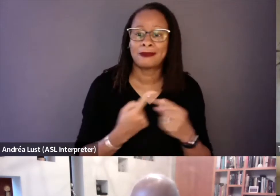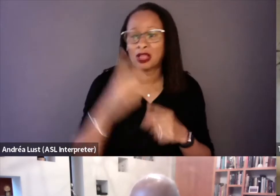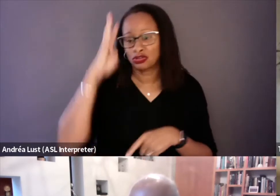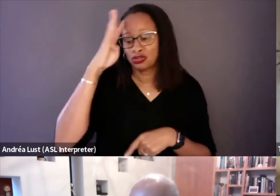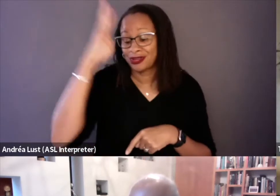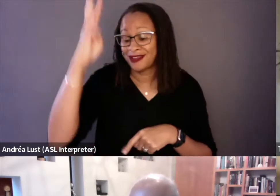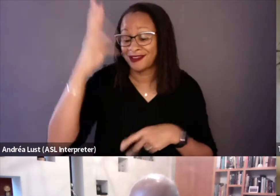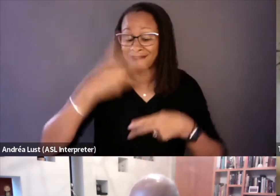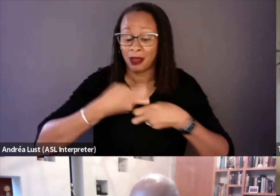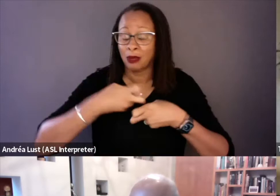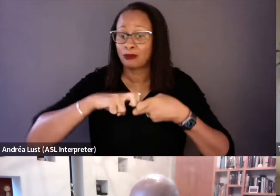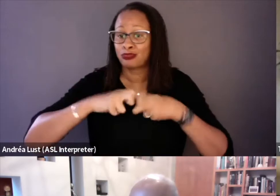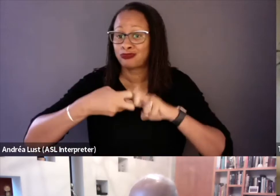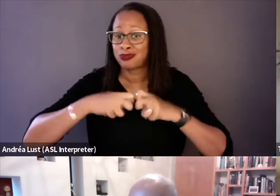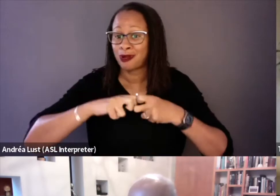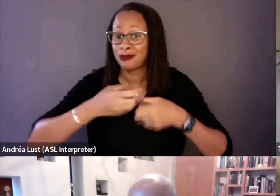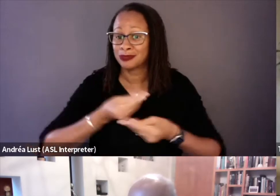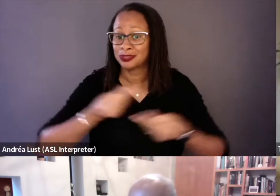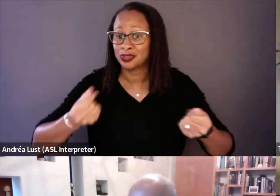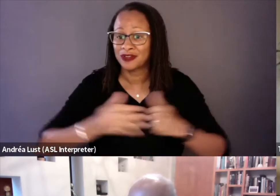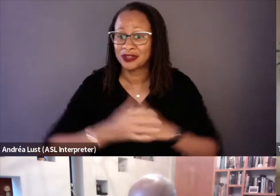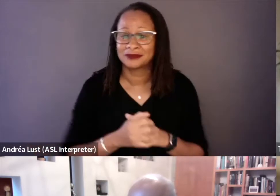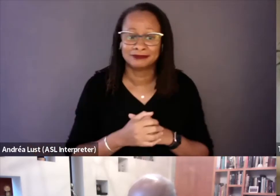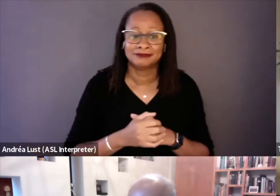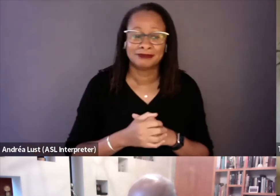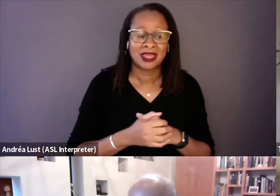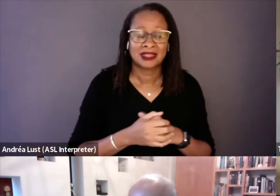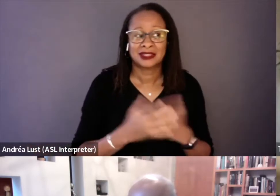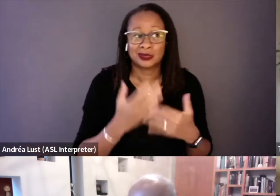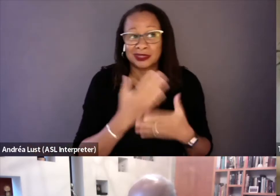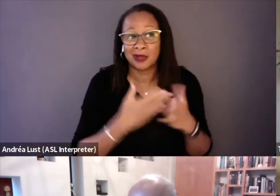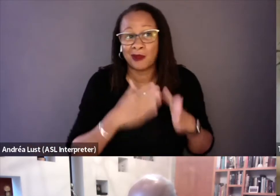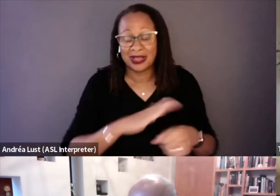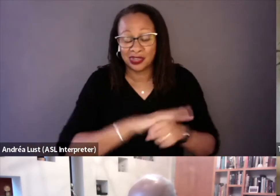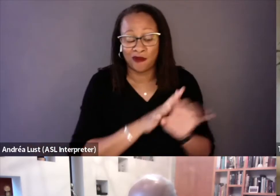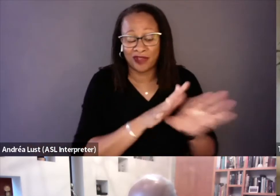And so in some ways, the pandemic was just a really big problem to solve.